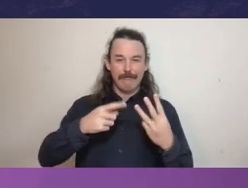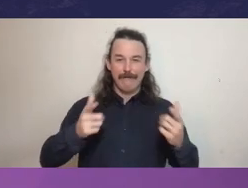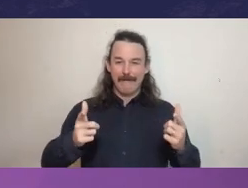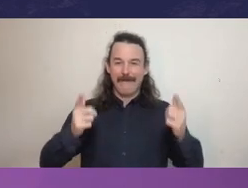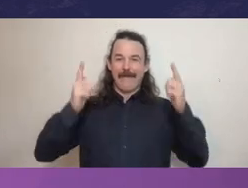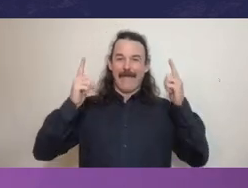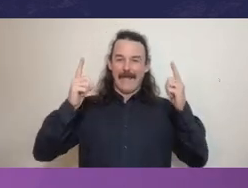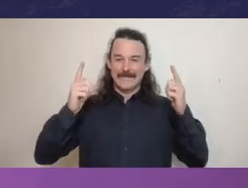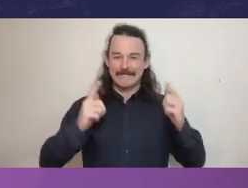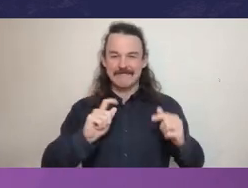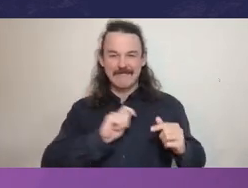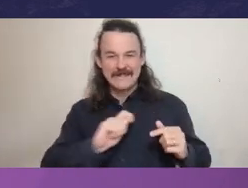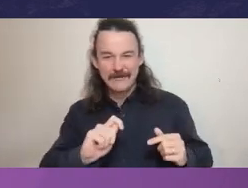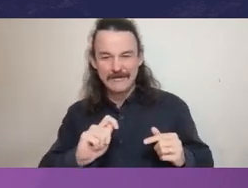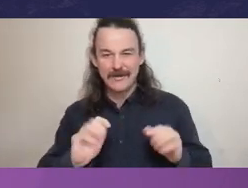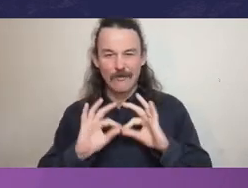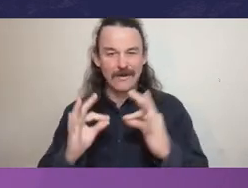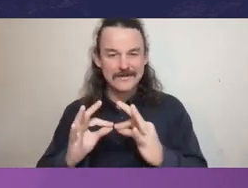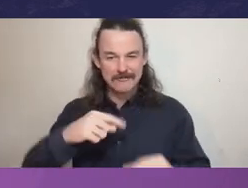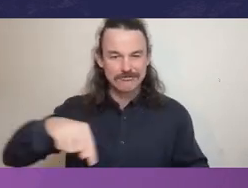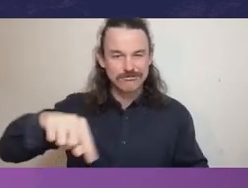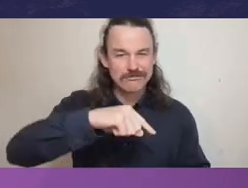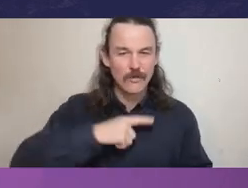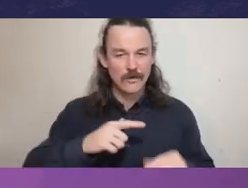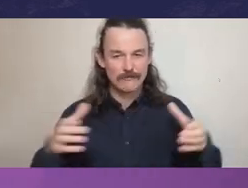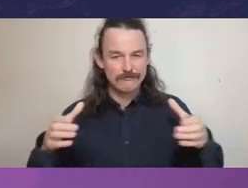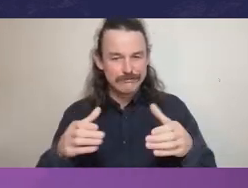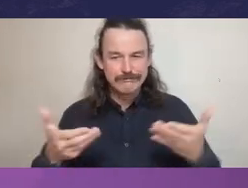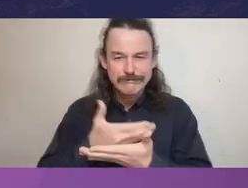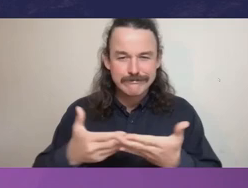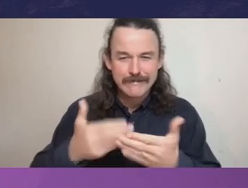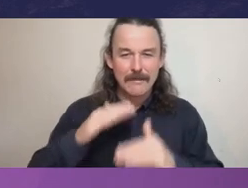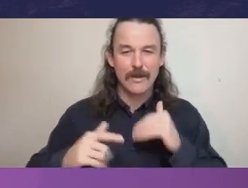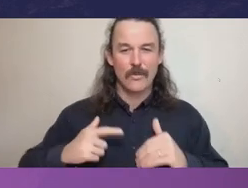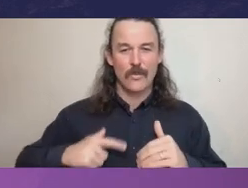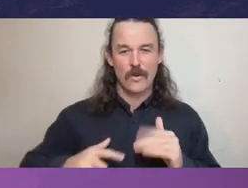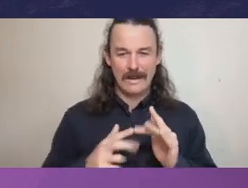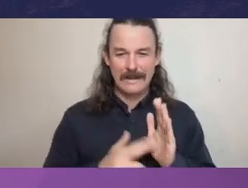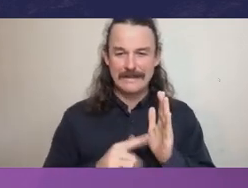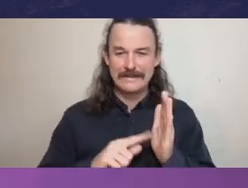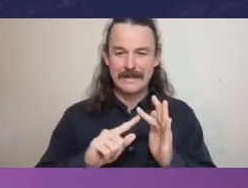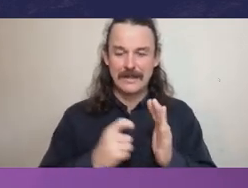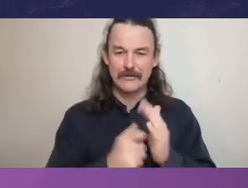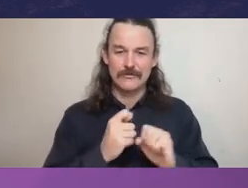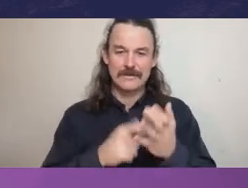one more time to discuss why integrity matters. The date of this webinar has therefore been chosen